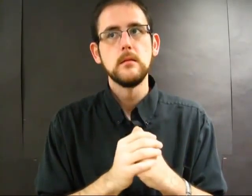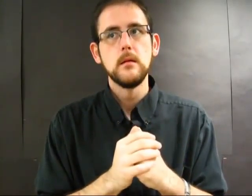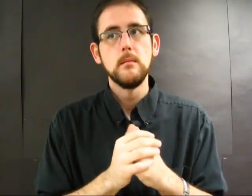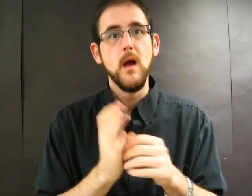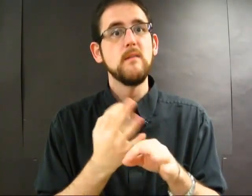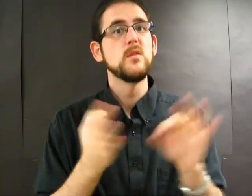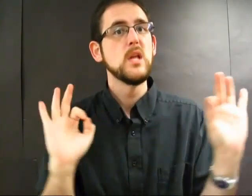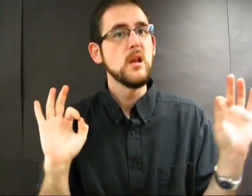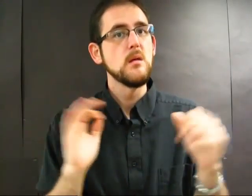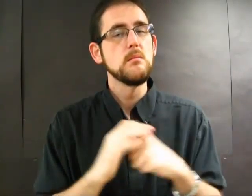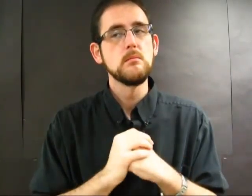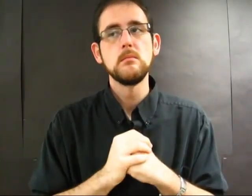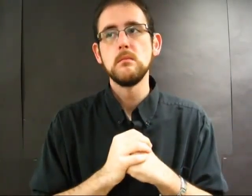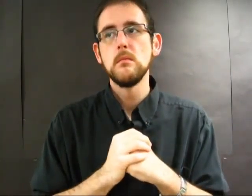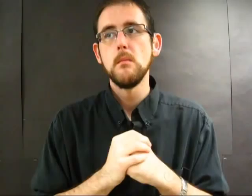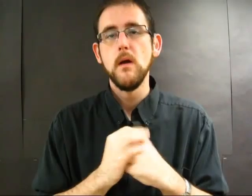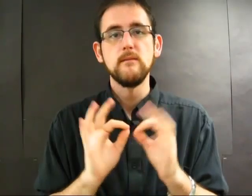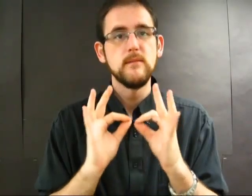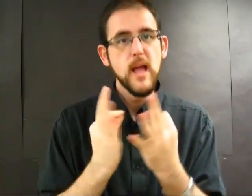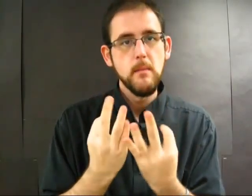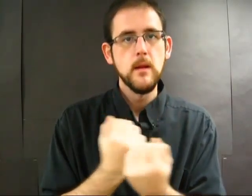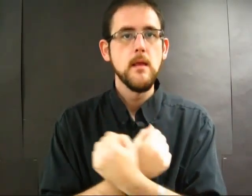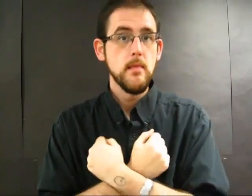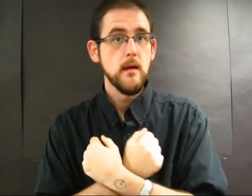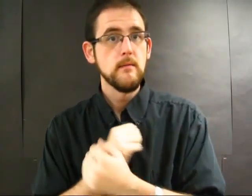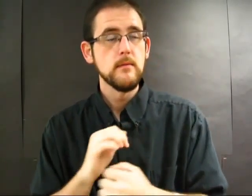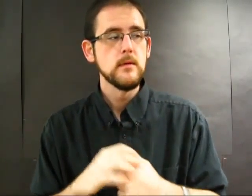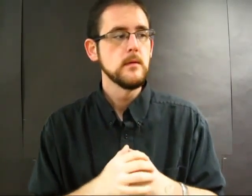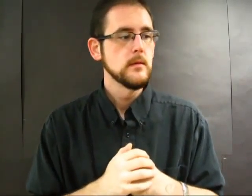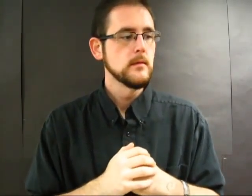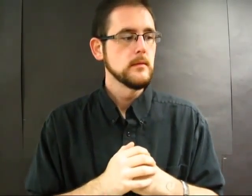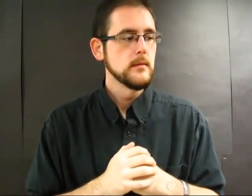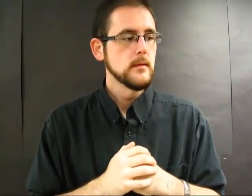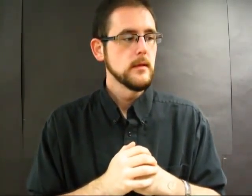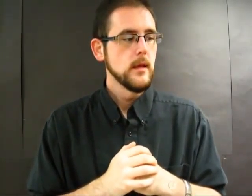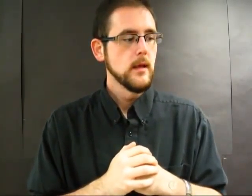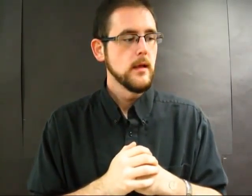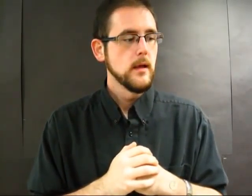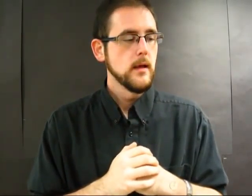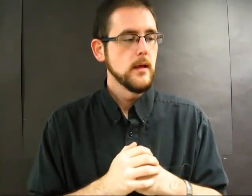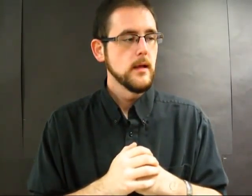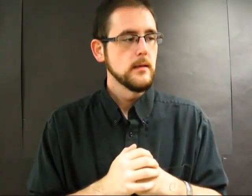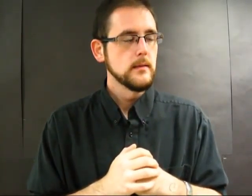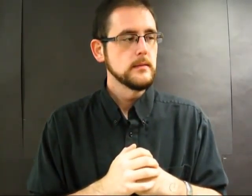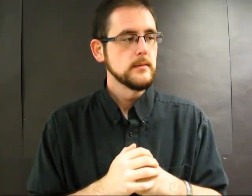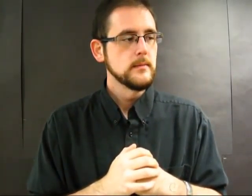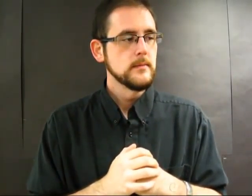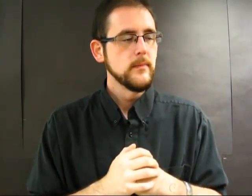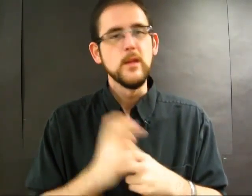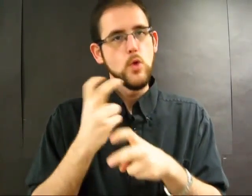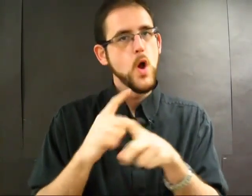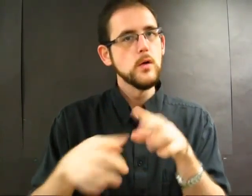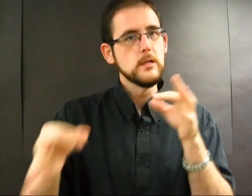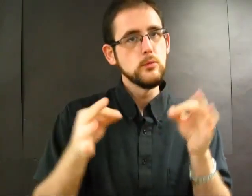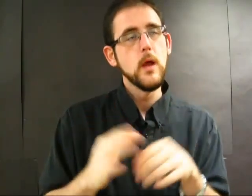freedom, family, and love. It's hard to describe.